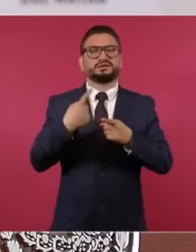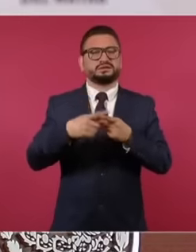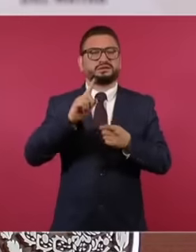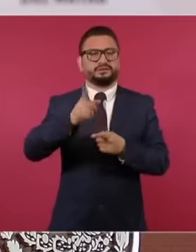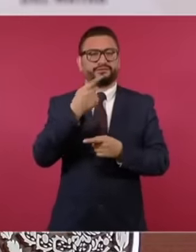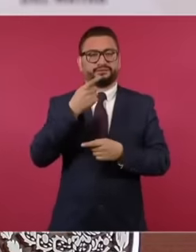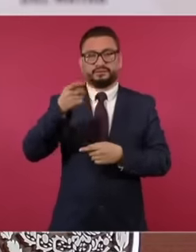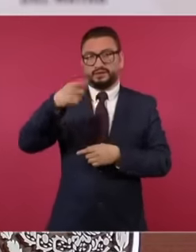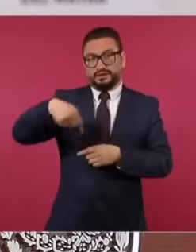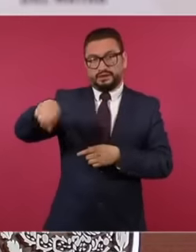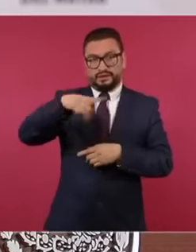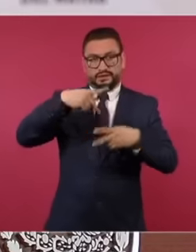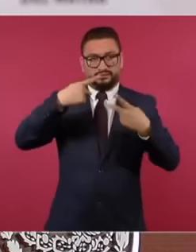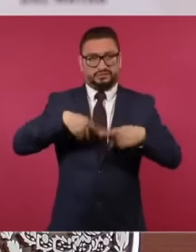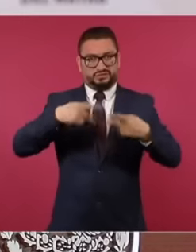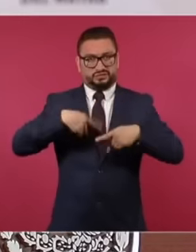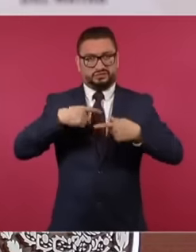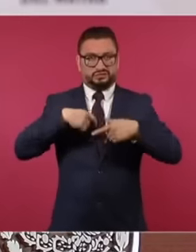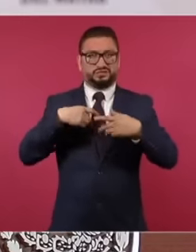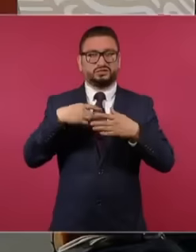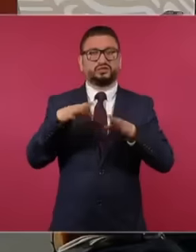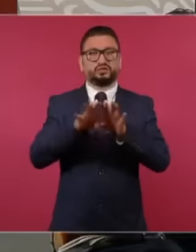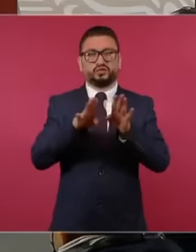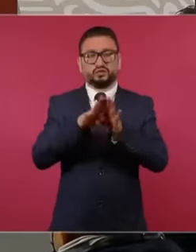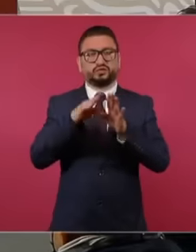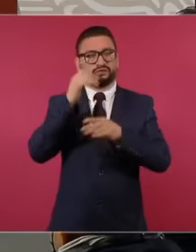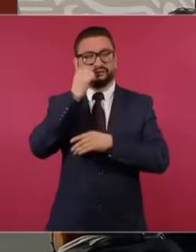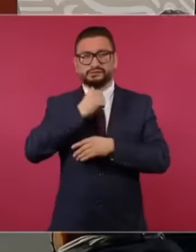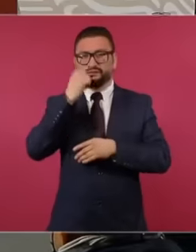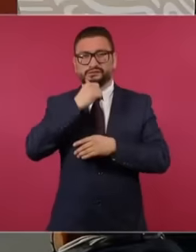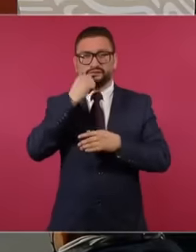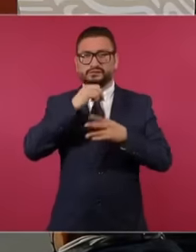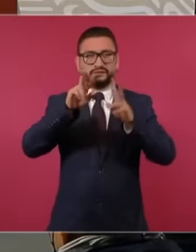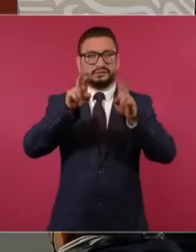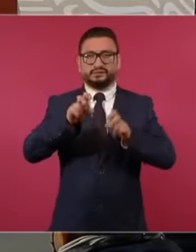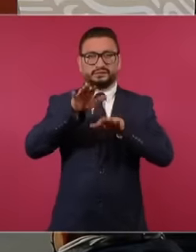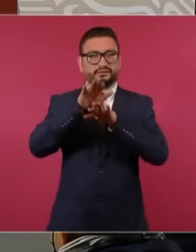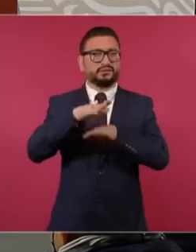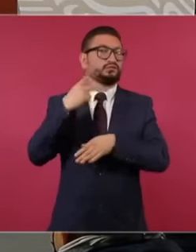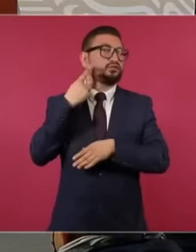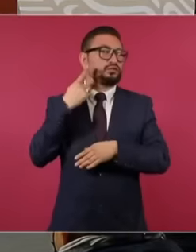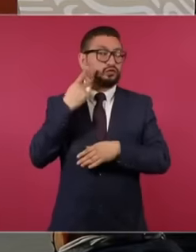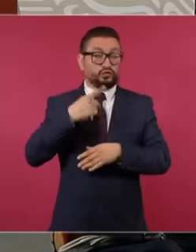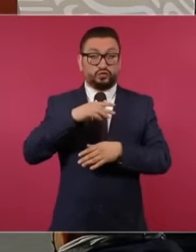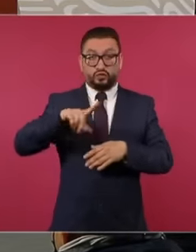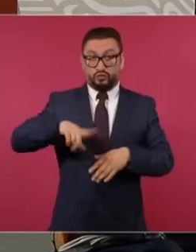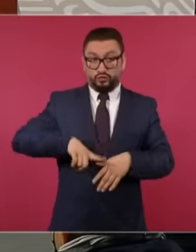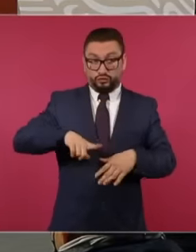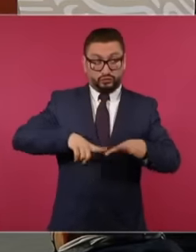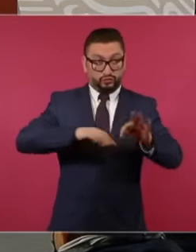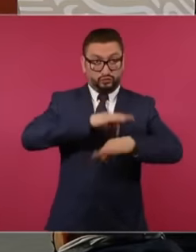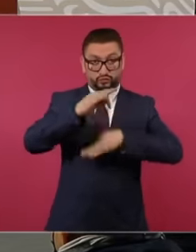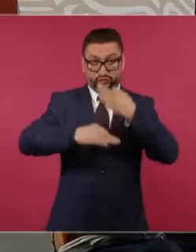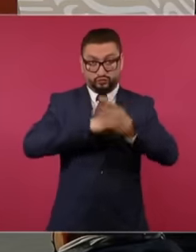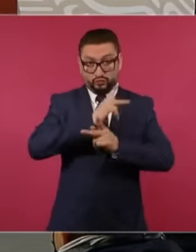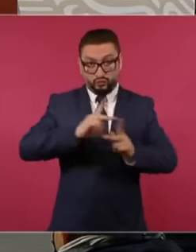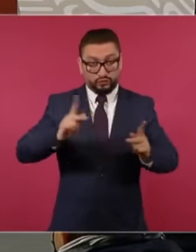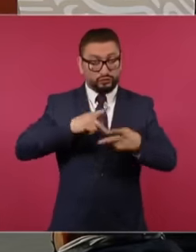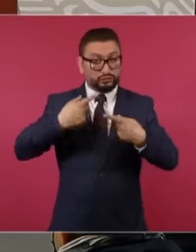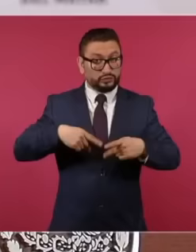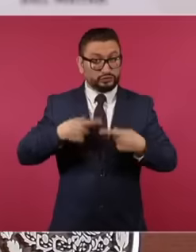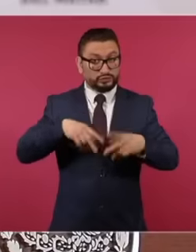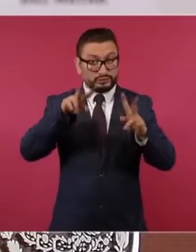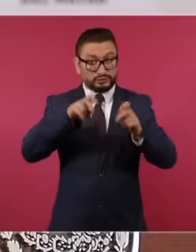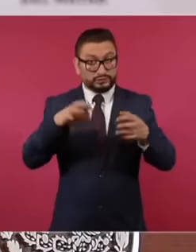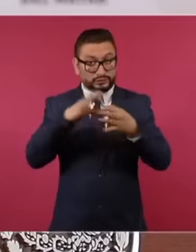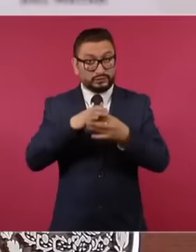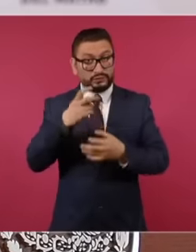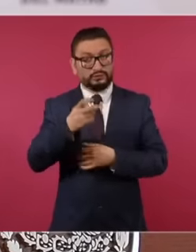in the political struggle, not all public servants are obviously politically